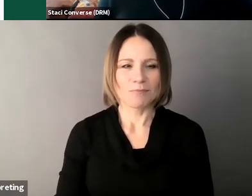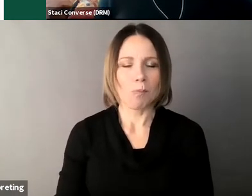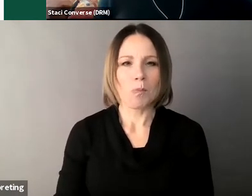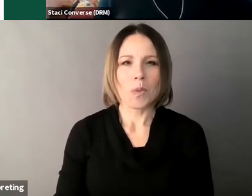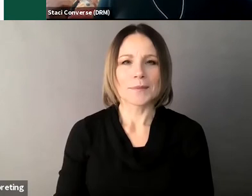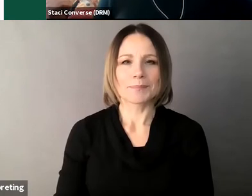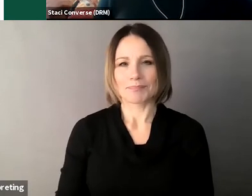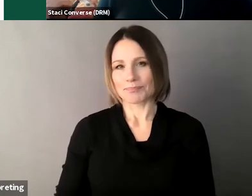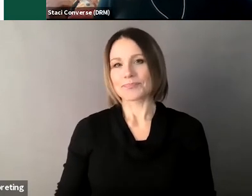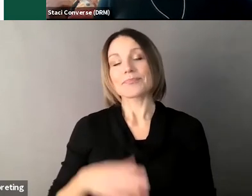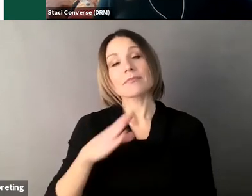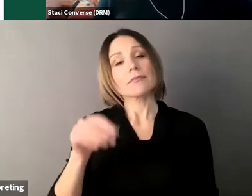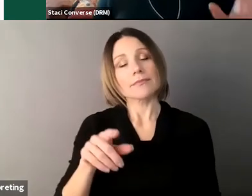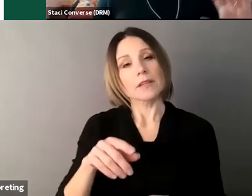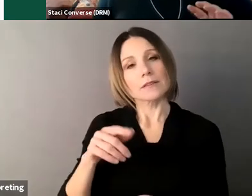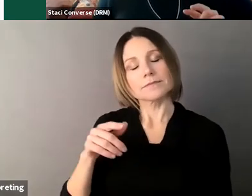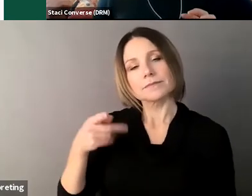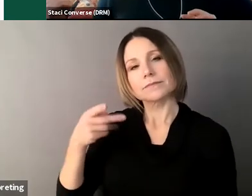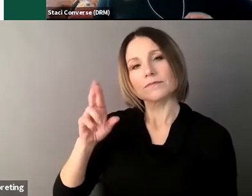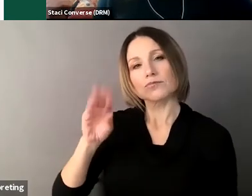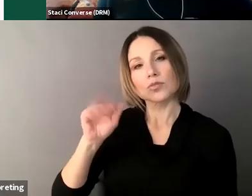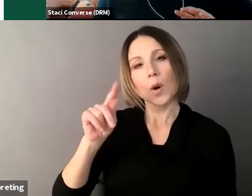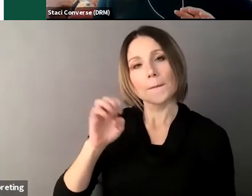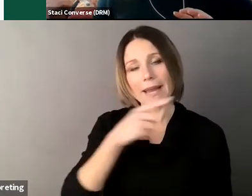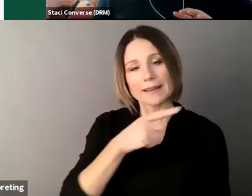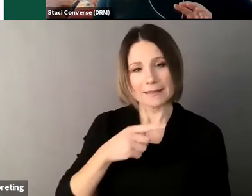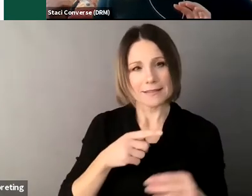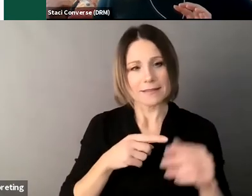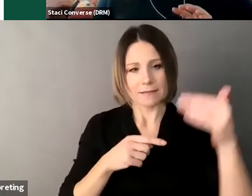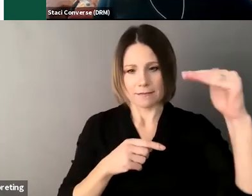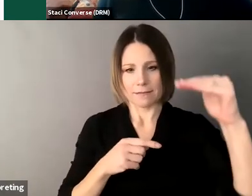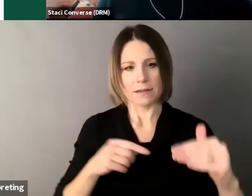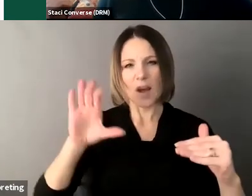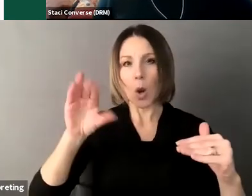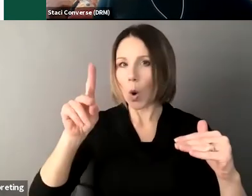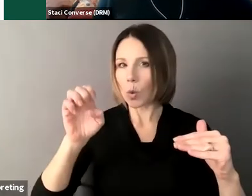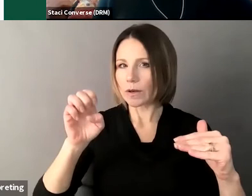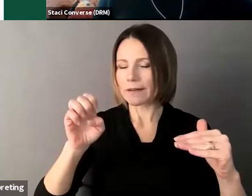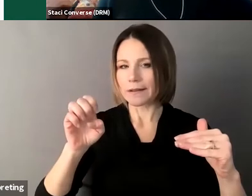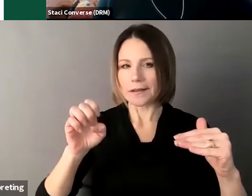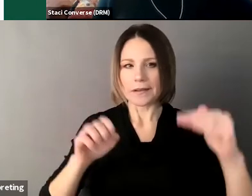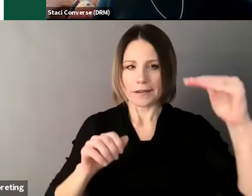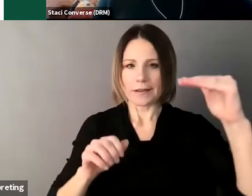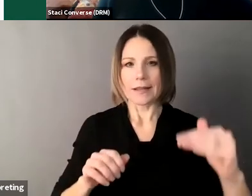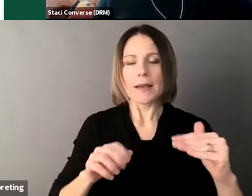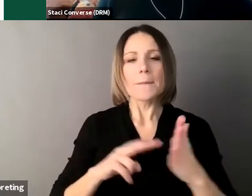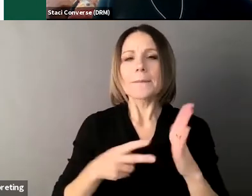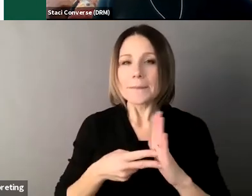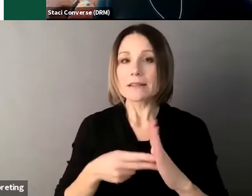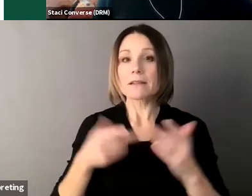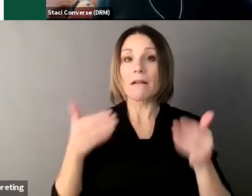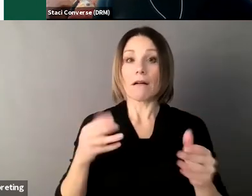and guard and the probate code really looks at um less restrictive alternatives to guardianship um